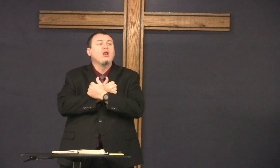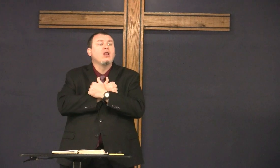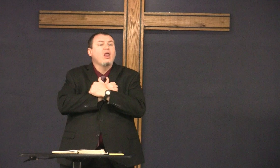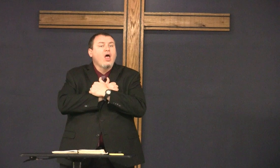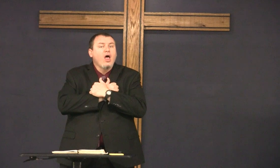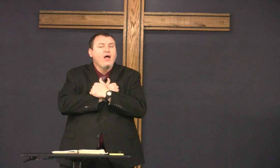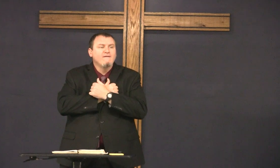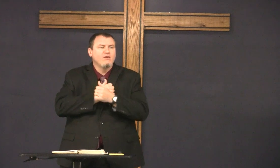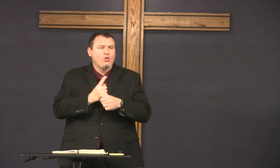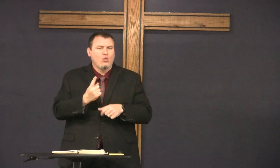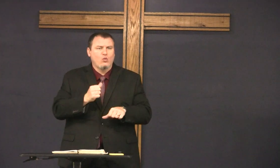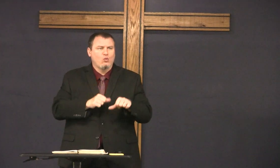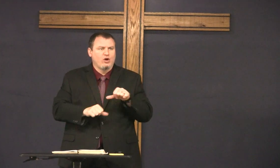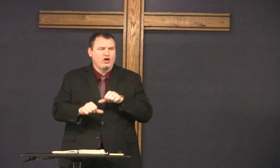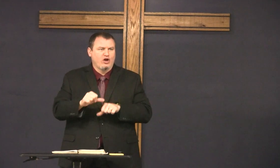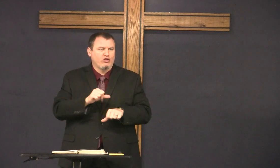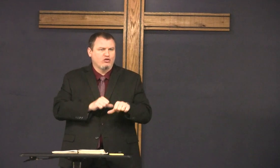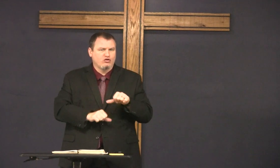if ye love one another